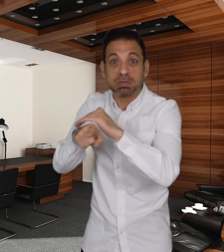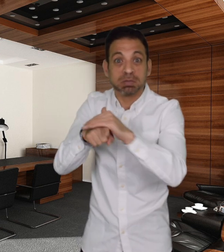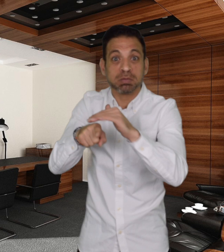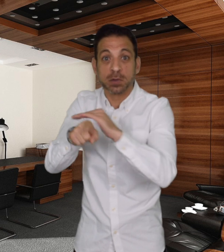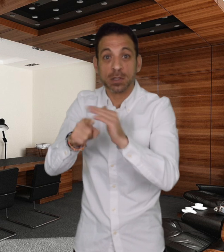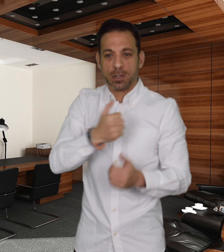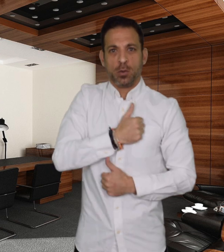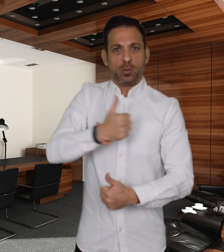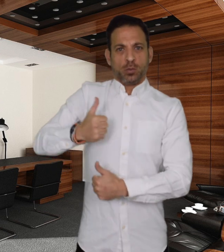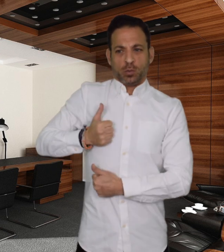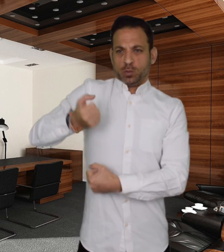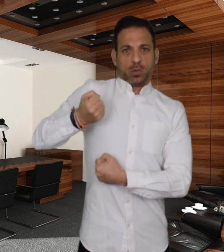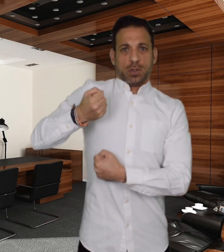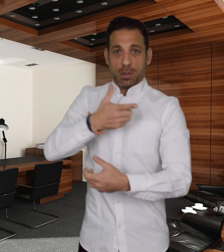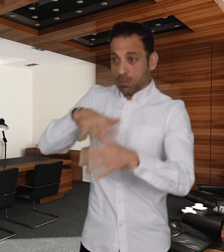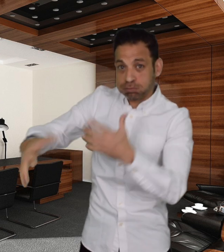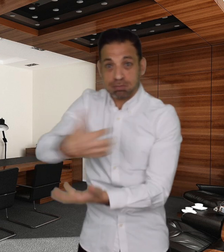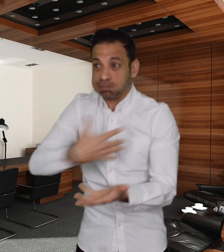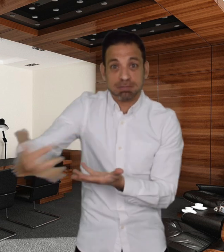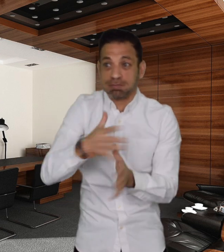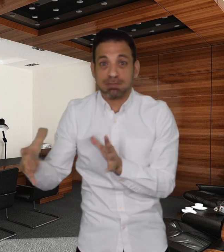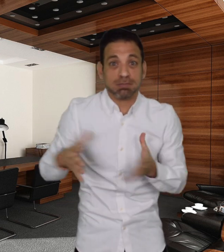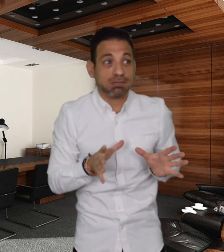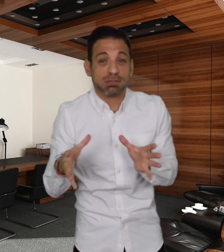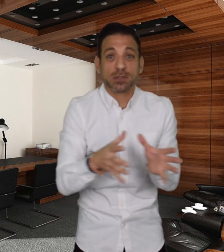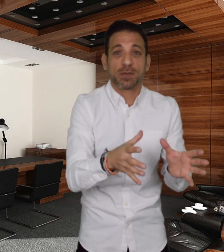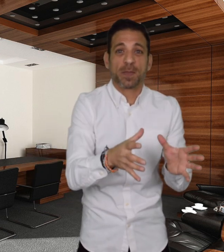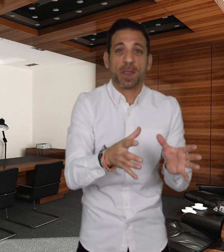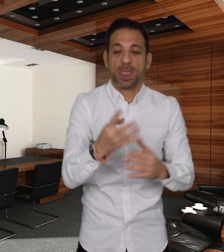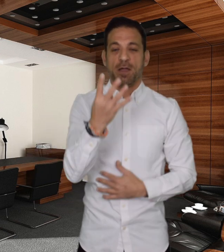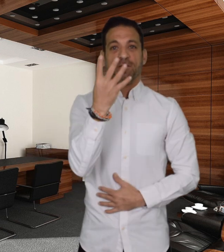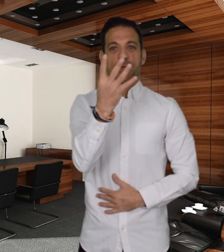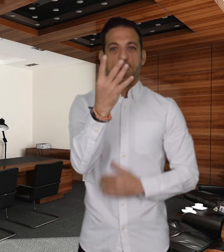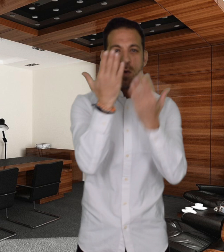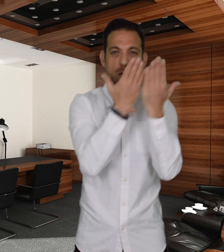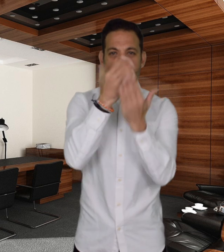Parents of four students were not able to come and